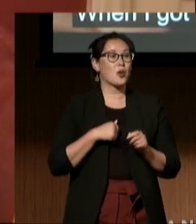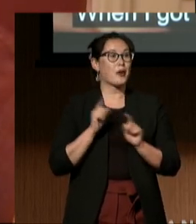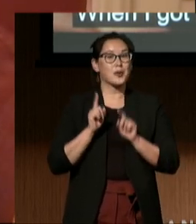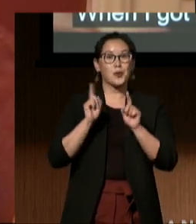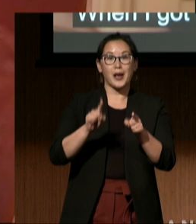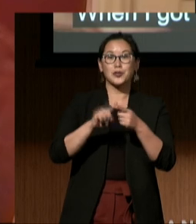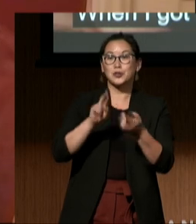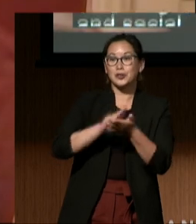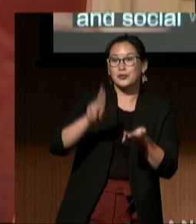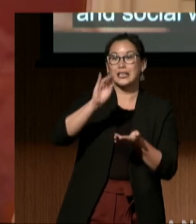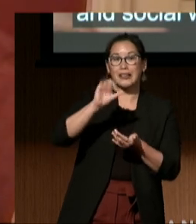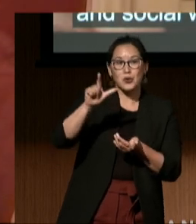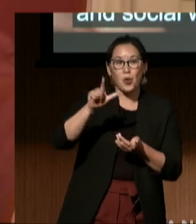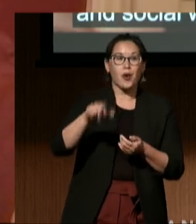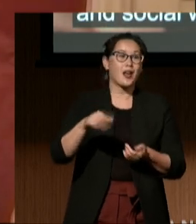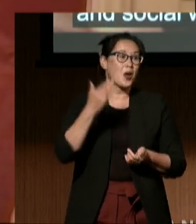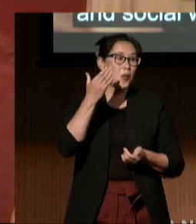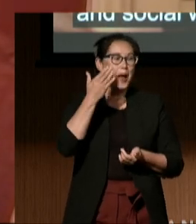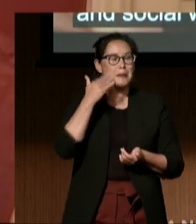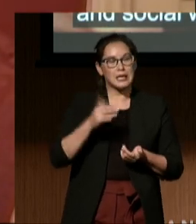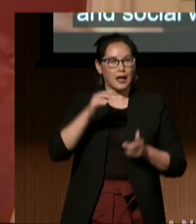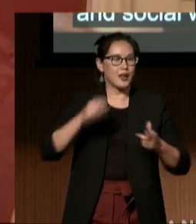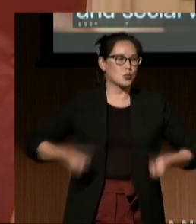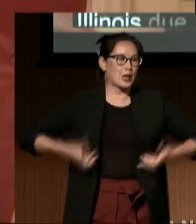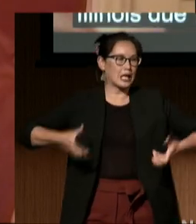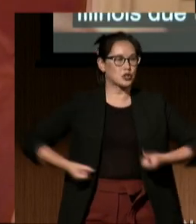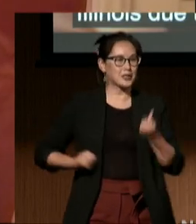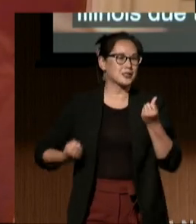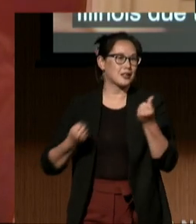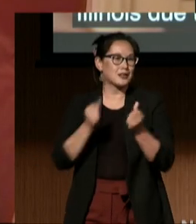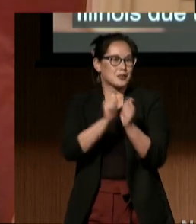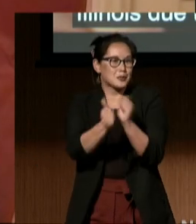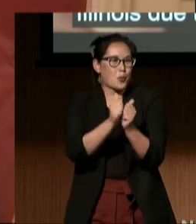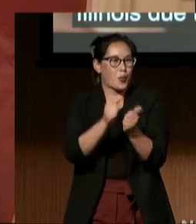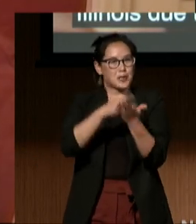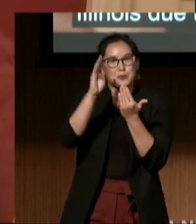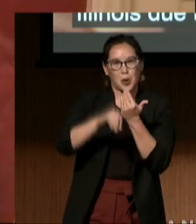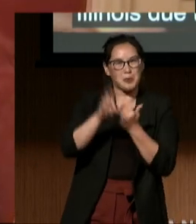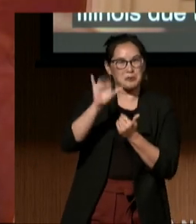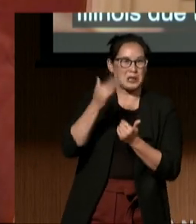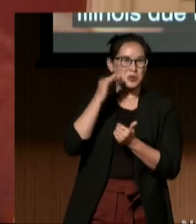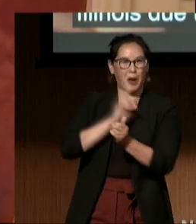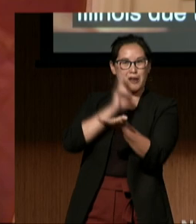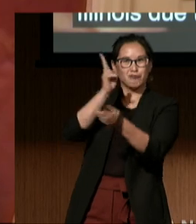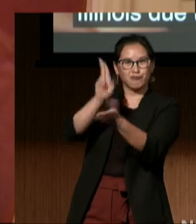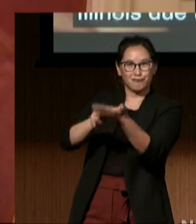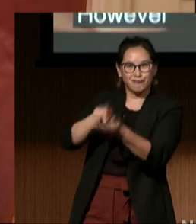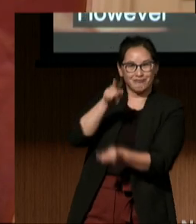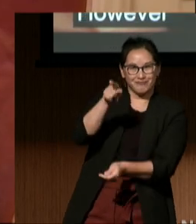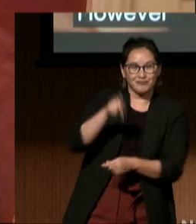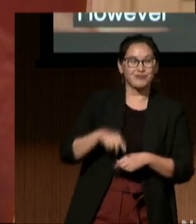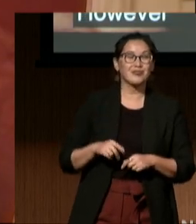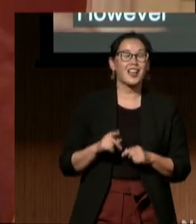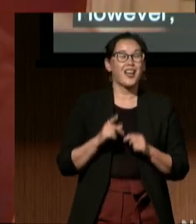due to its wheelchair sports program. However, what I got out of it was more